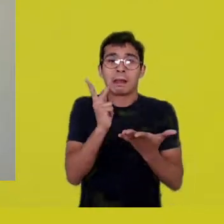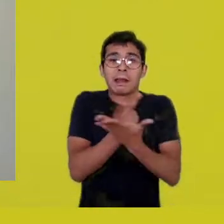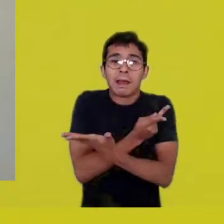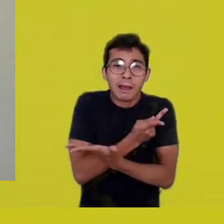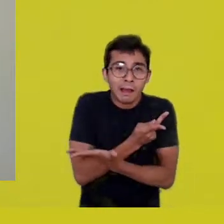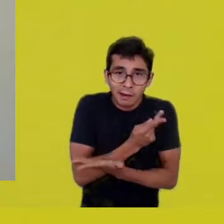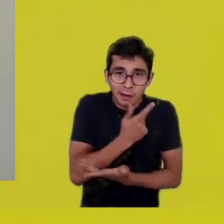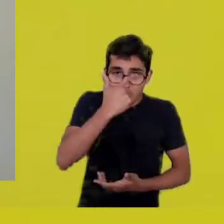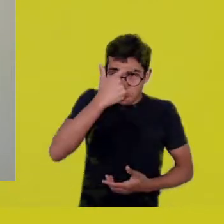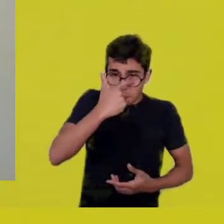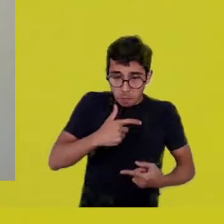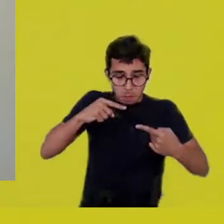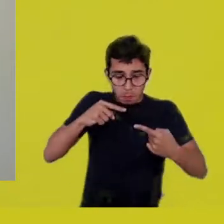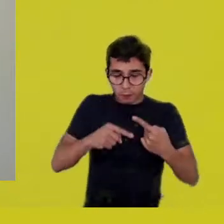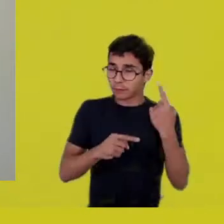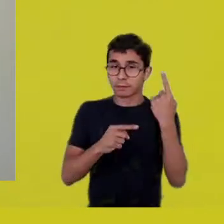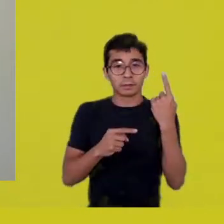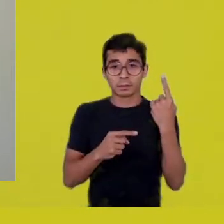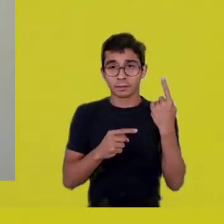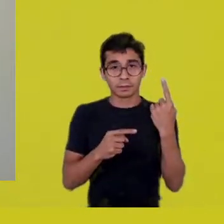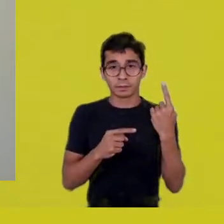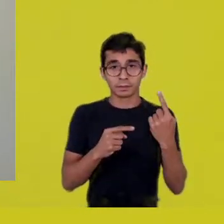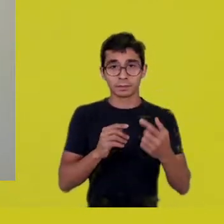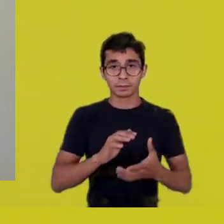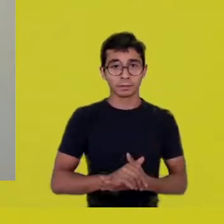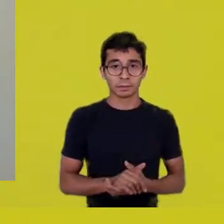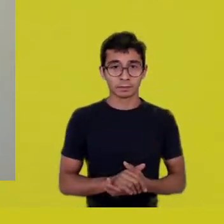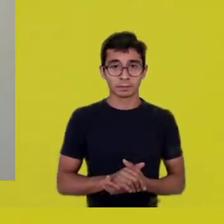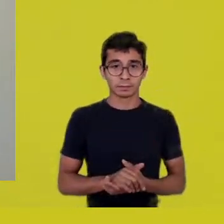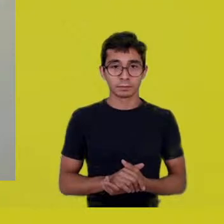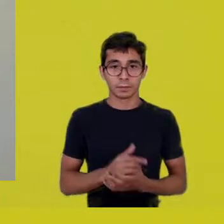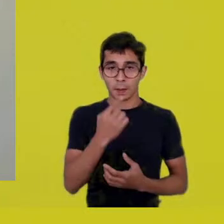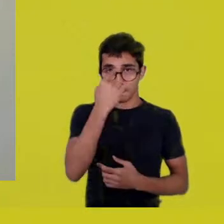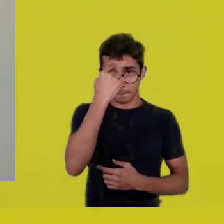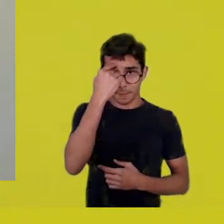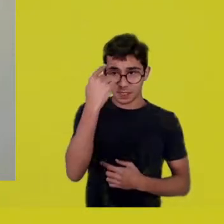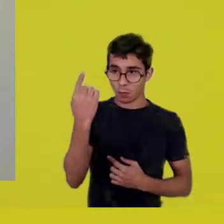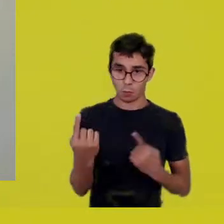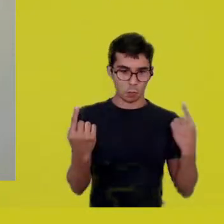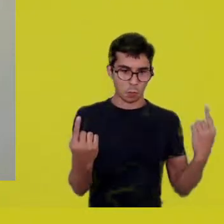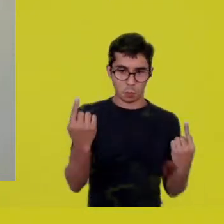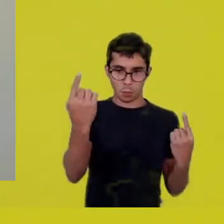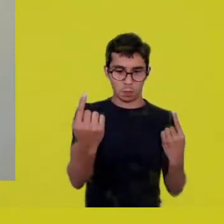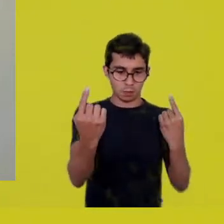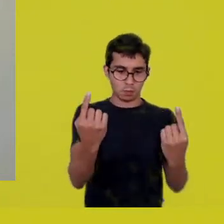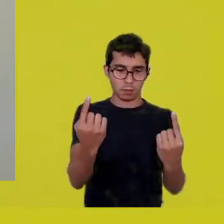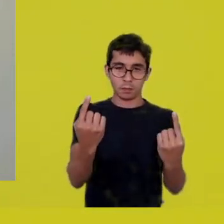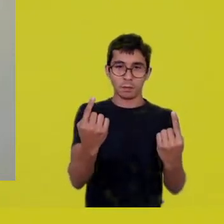being subjected to that ego, that gives us security.